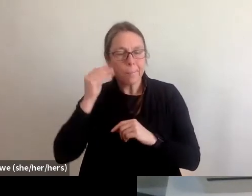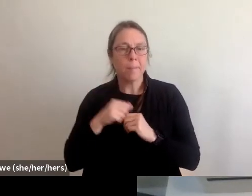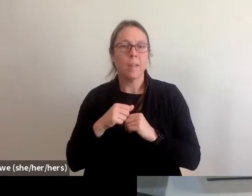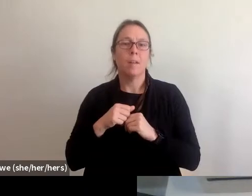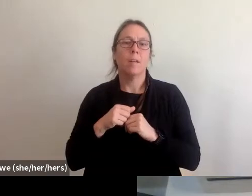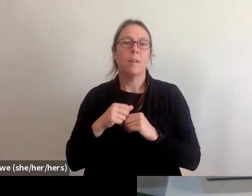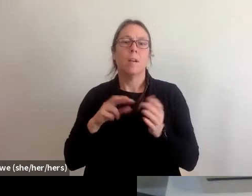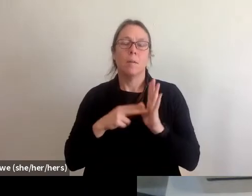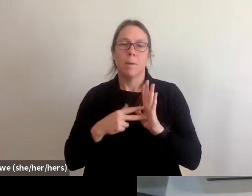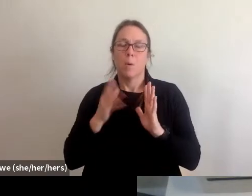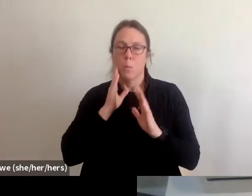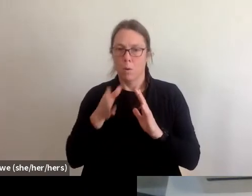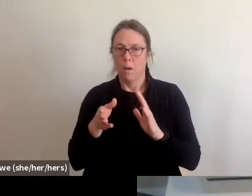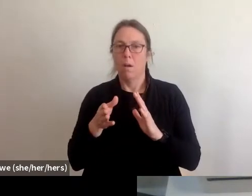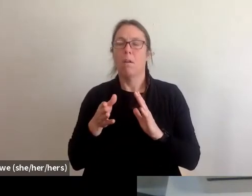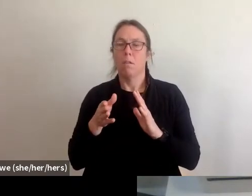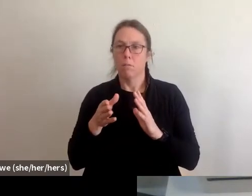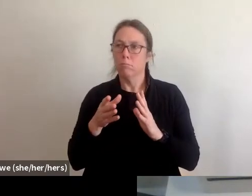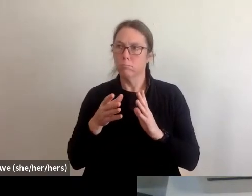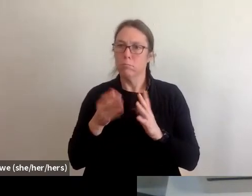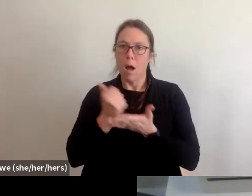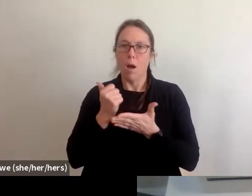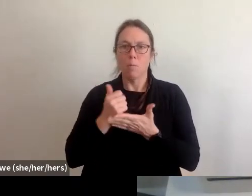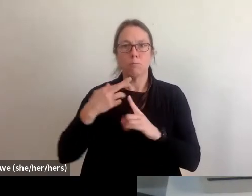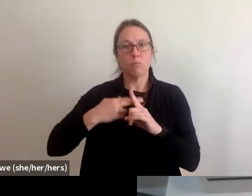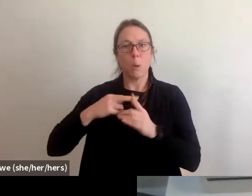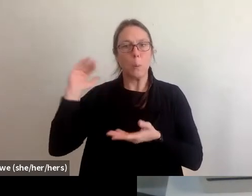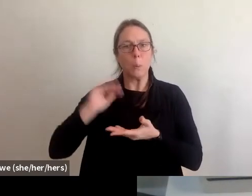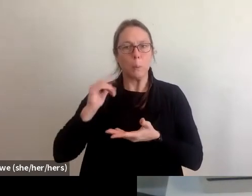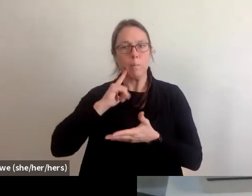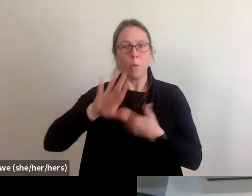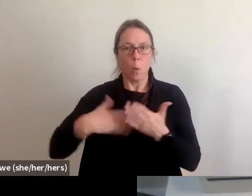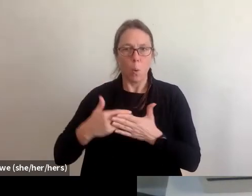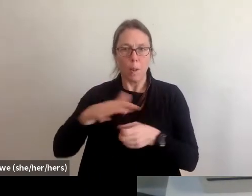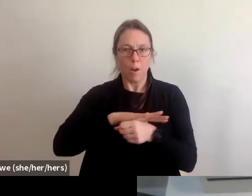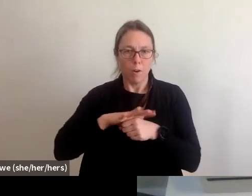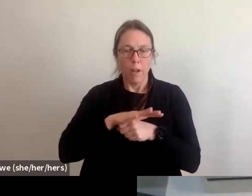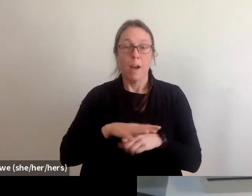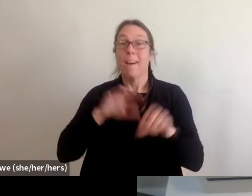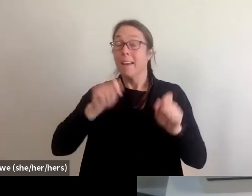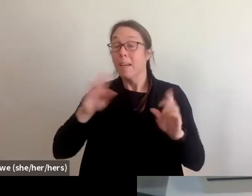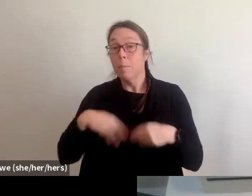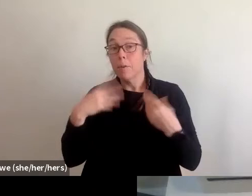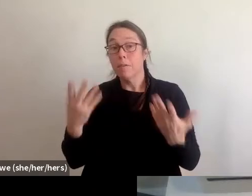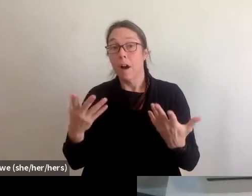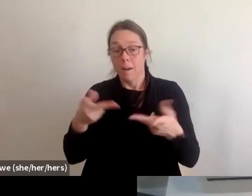for the entire disaster area and can provide units for those folks that are still displaced